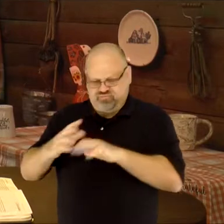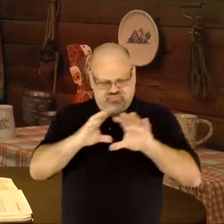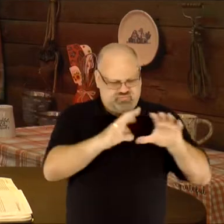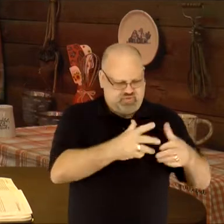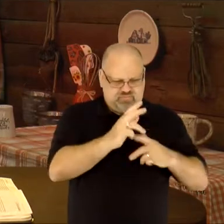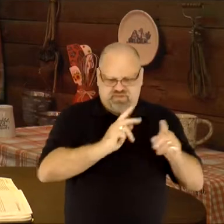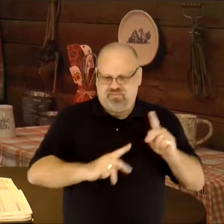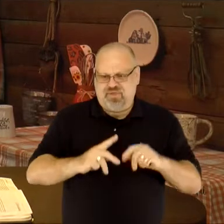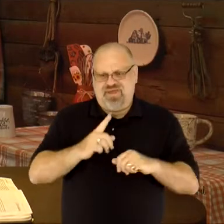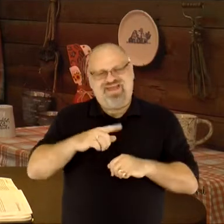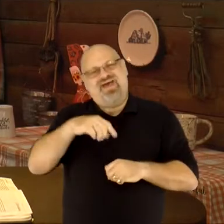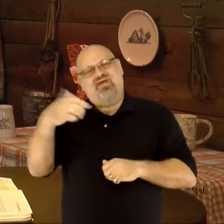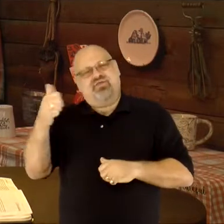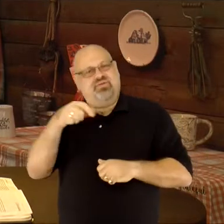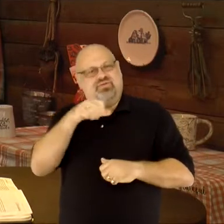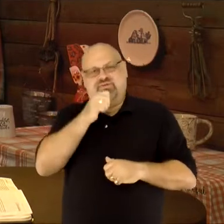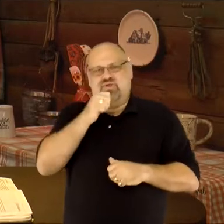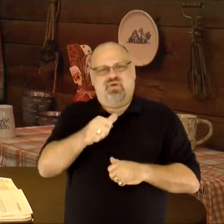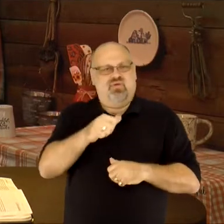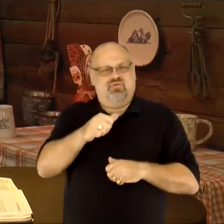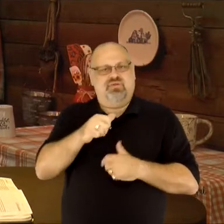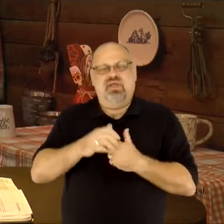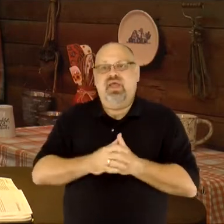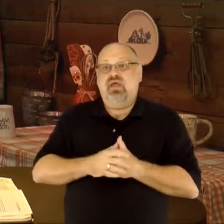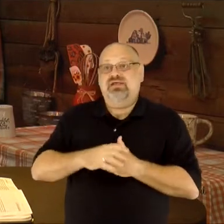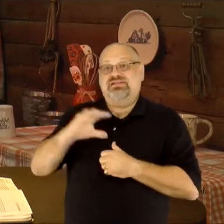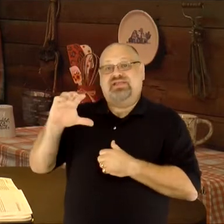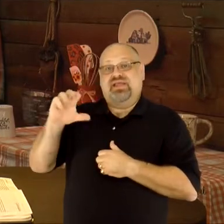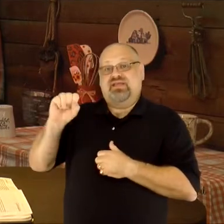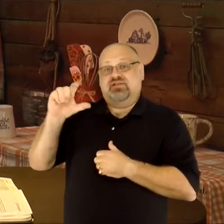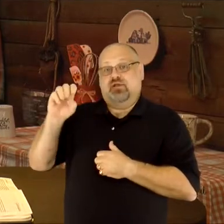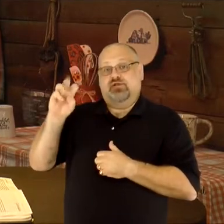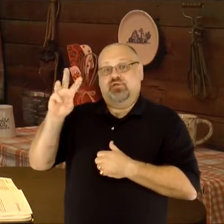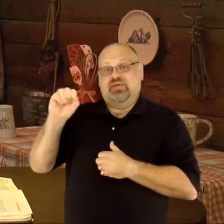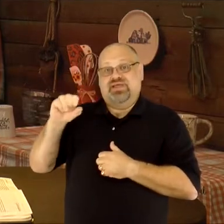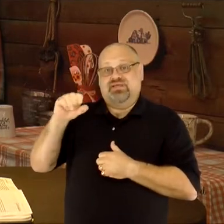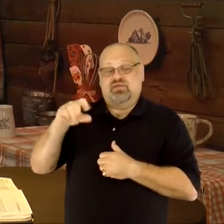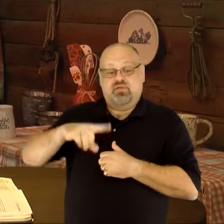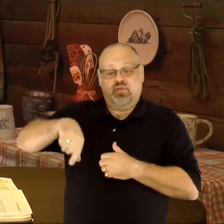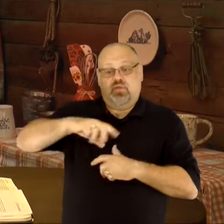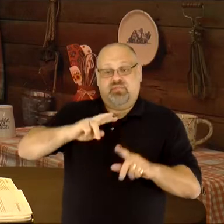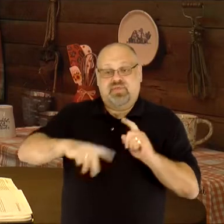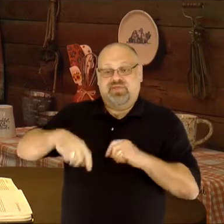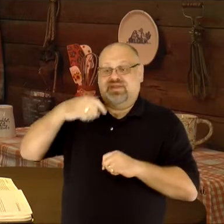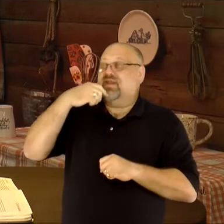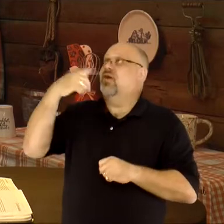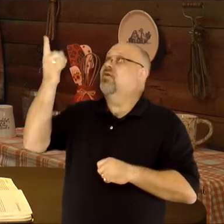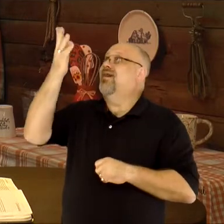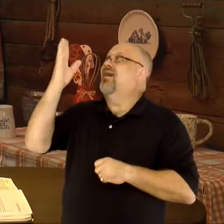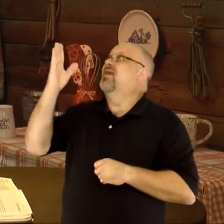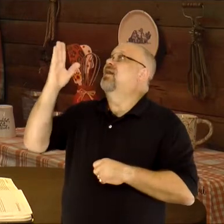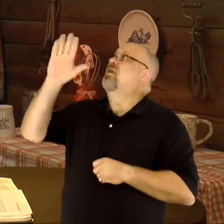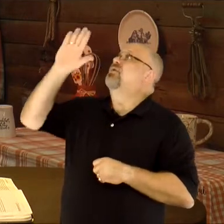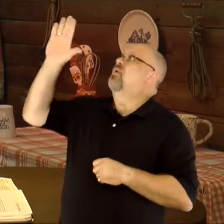CS Lewis said, there are "those who say to God, 'Thy will be done,' and those to whom God says,